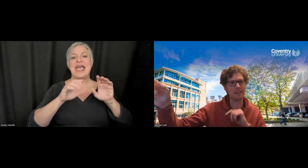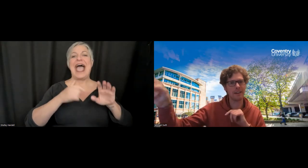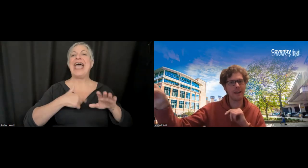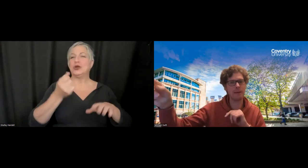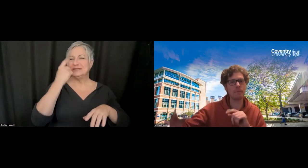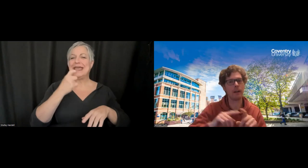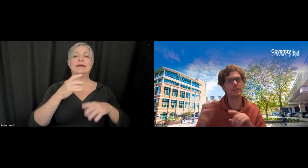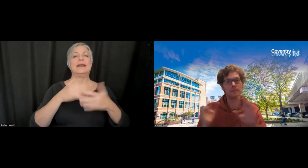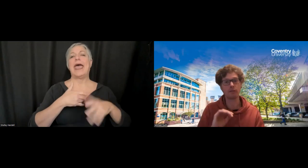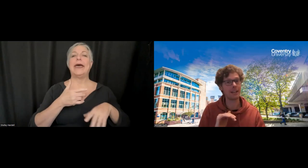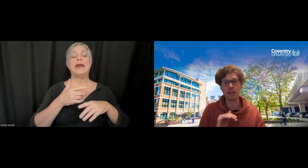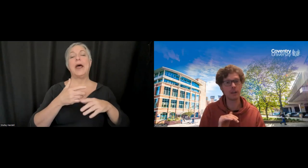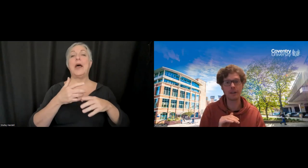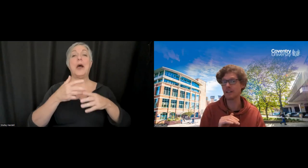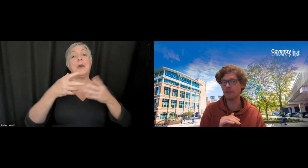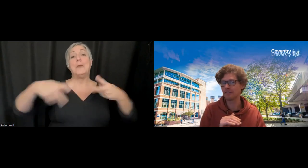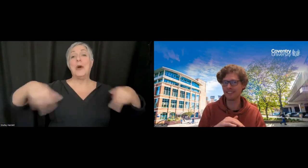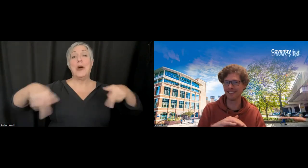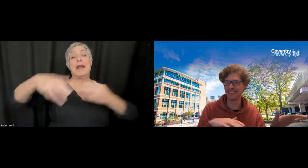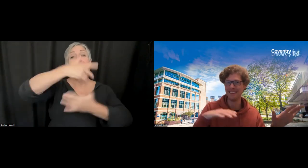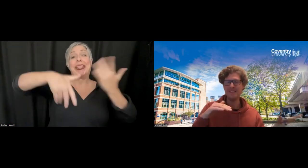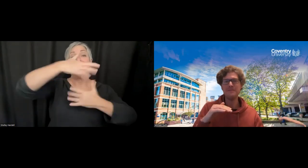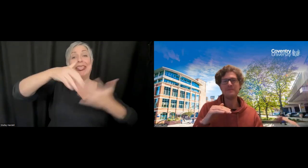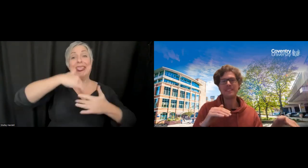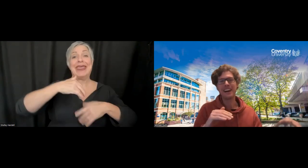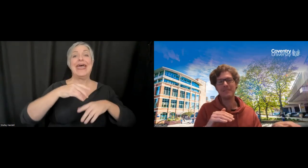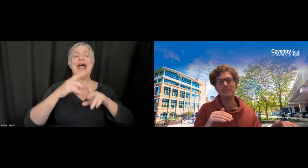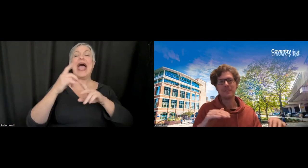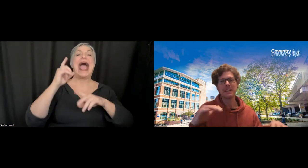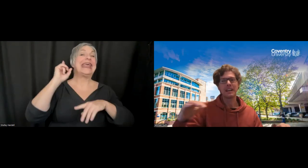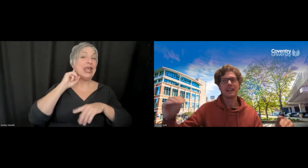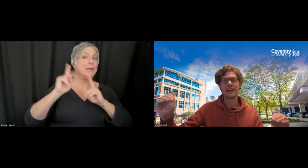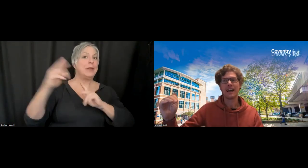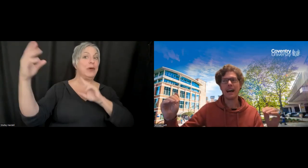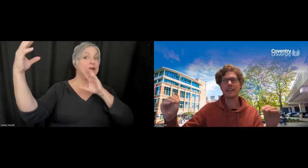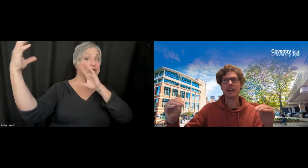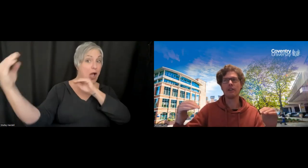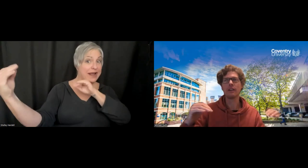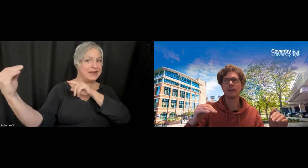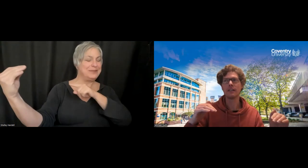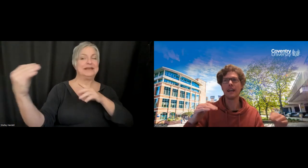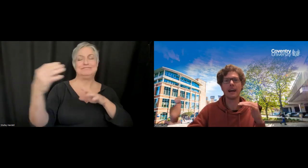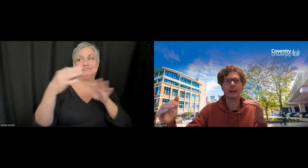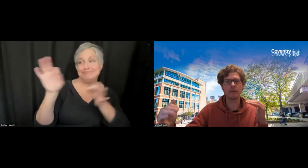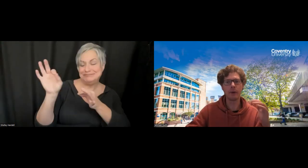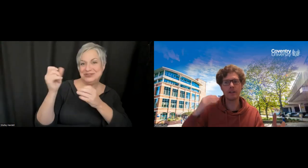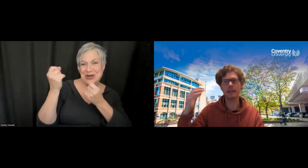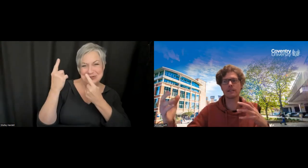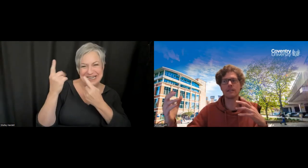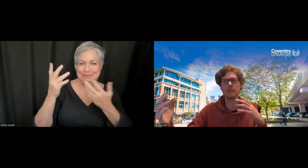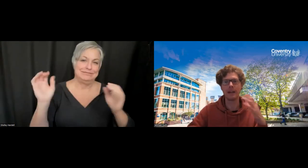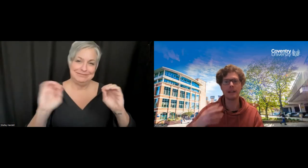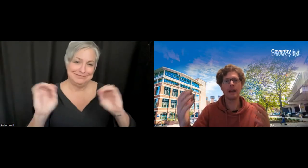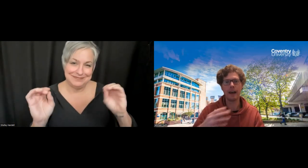I hear other the people, but other times I genuinely don't. I